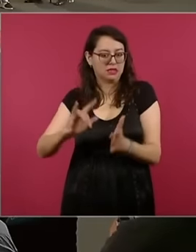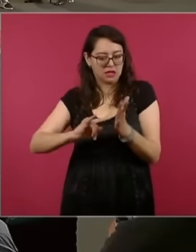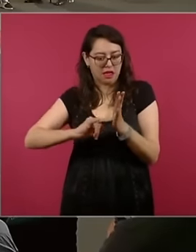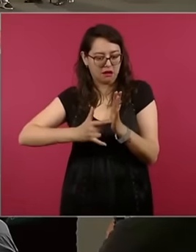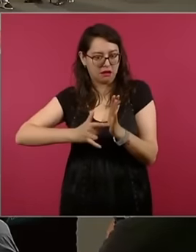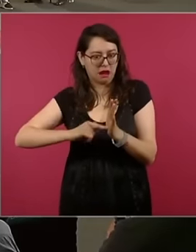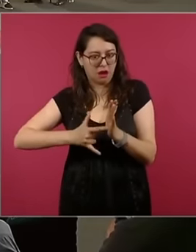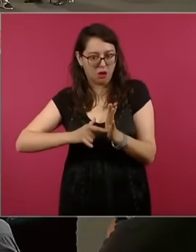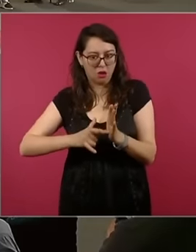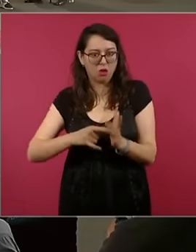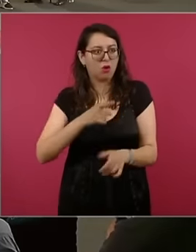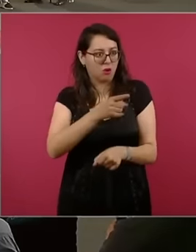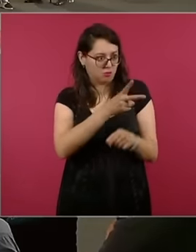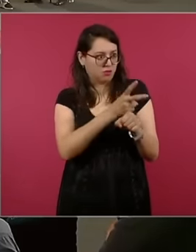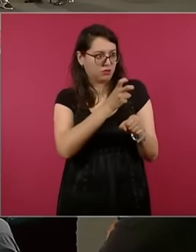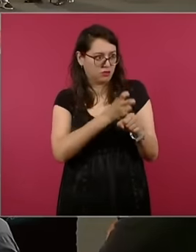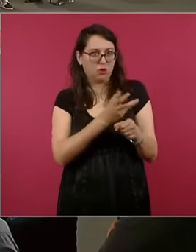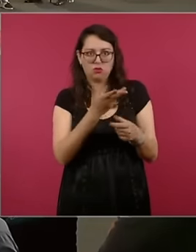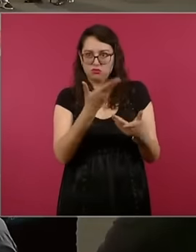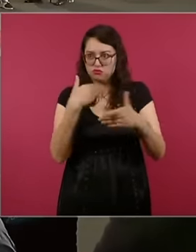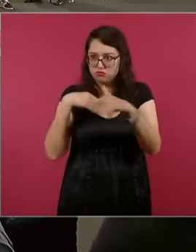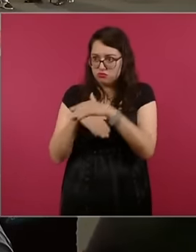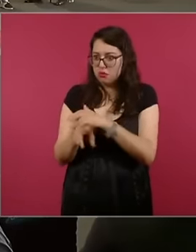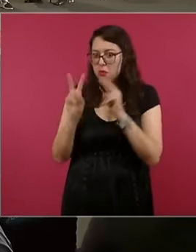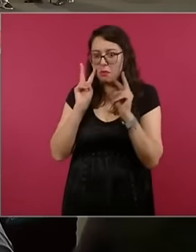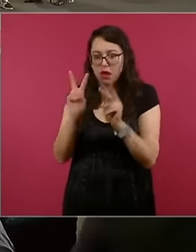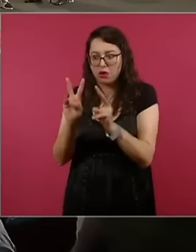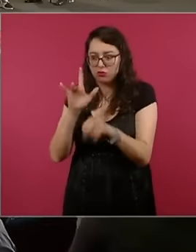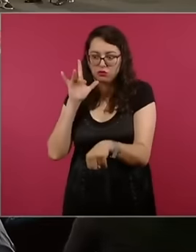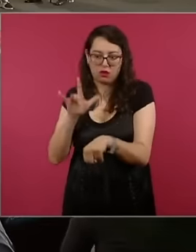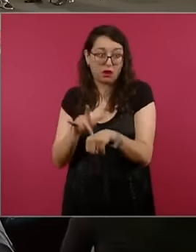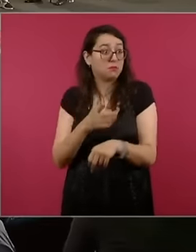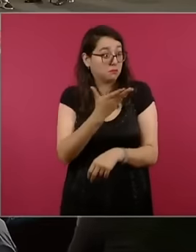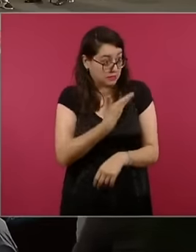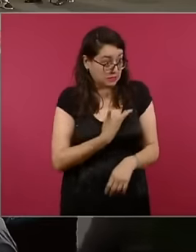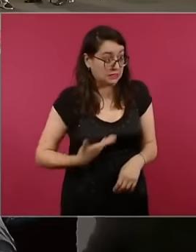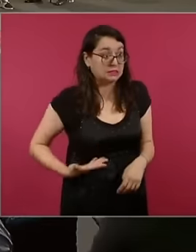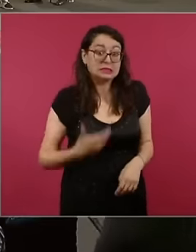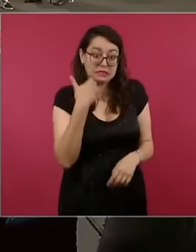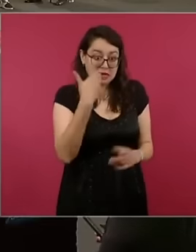Whenever you like, Mr. President, whenever you like, there, there. We will be the one that follows please well